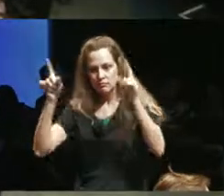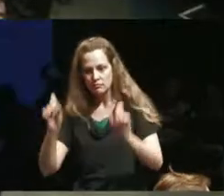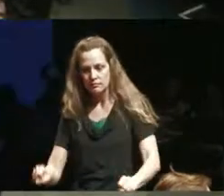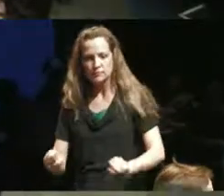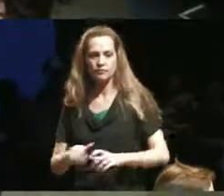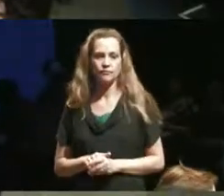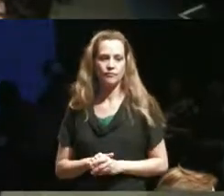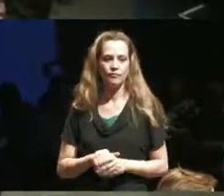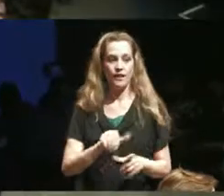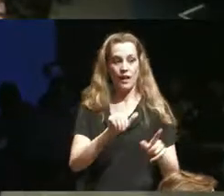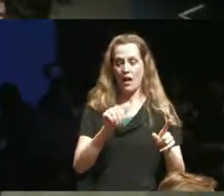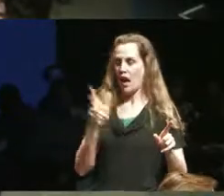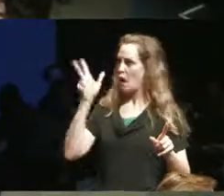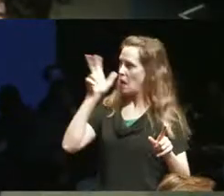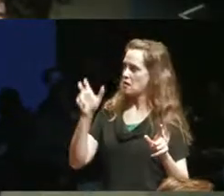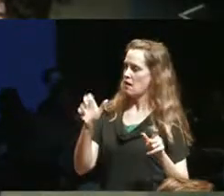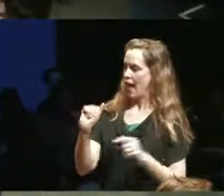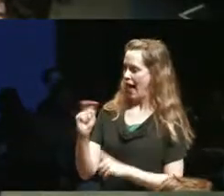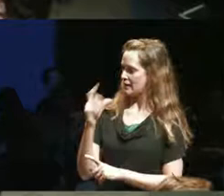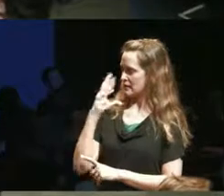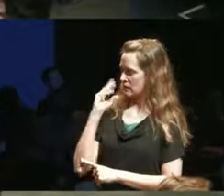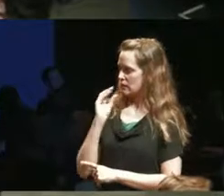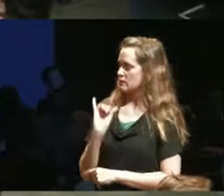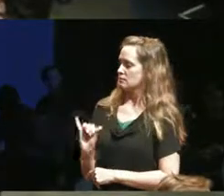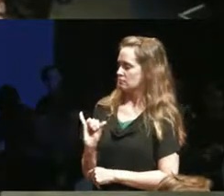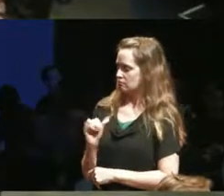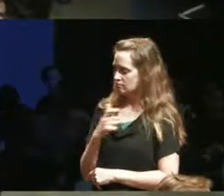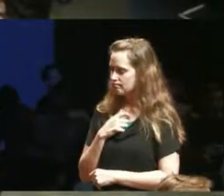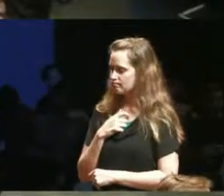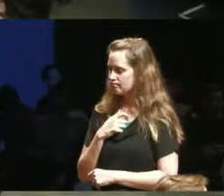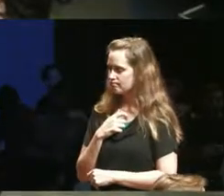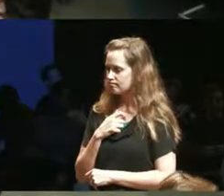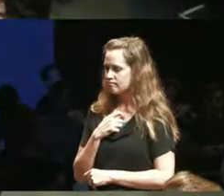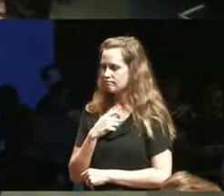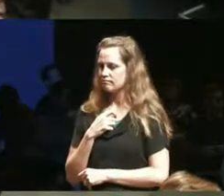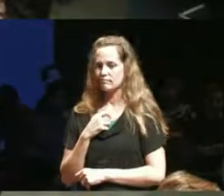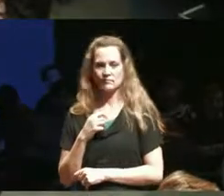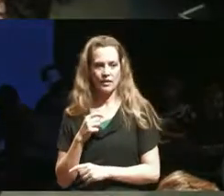experience in the UK if we can if we can bring in that kind of finding structure